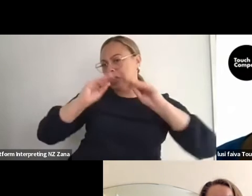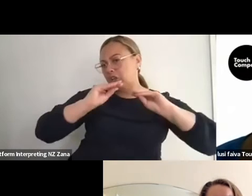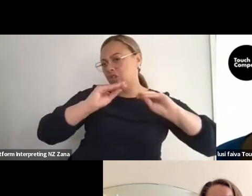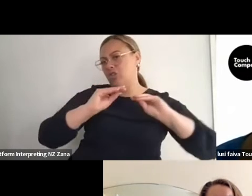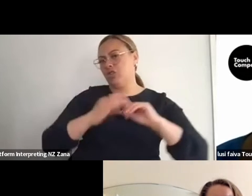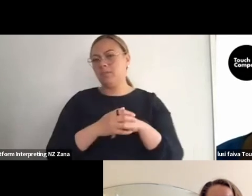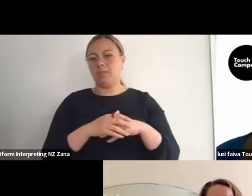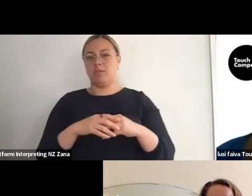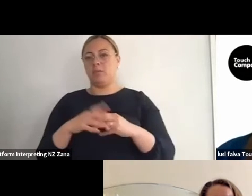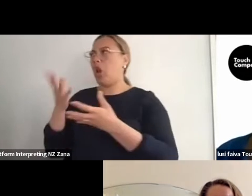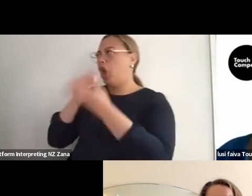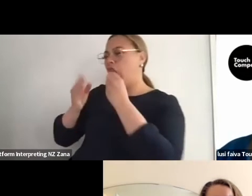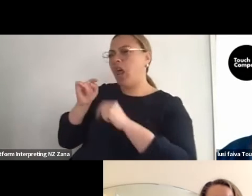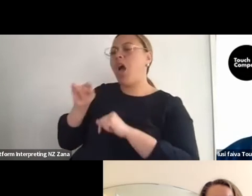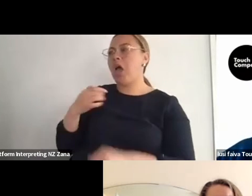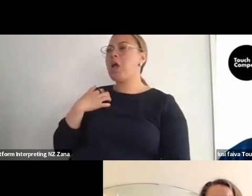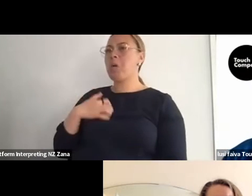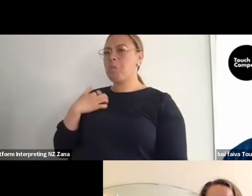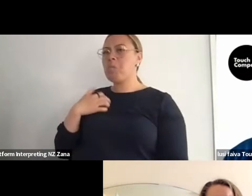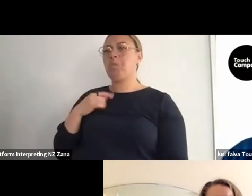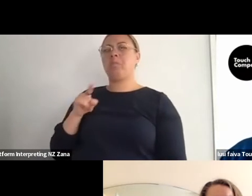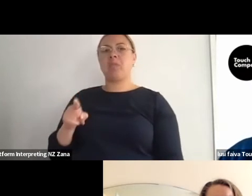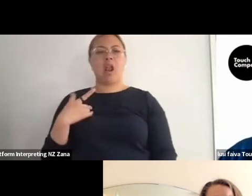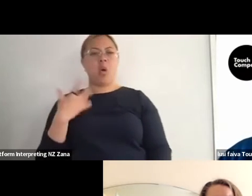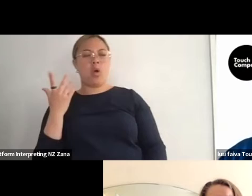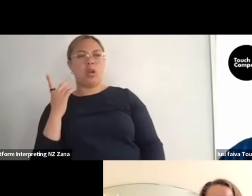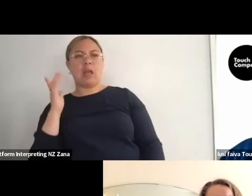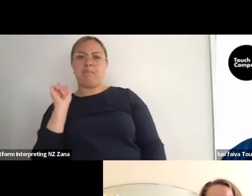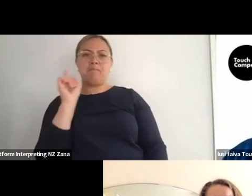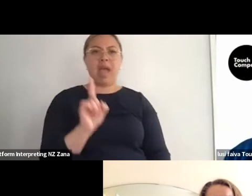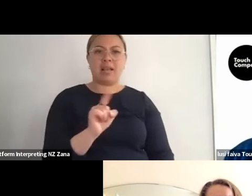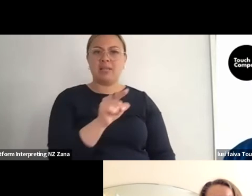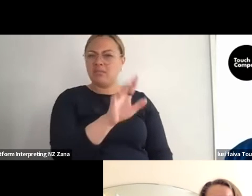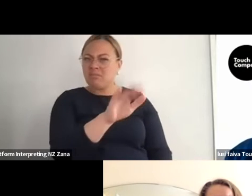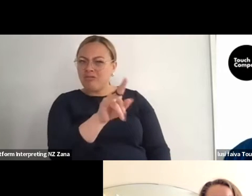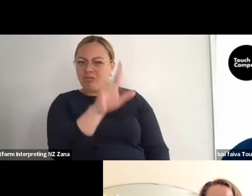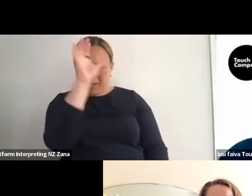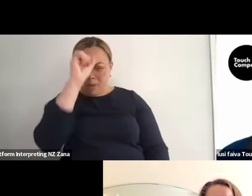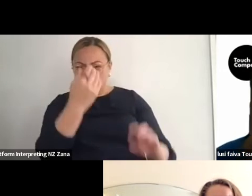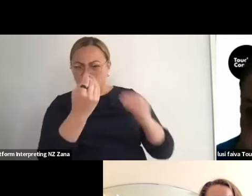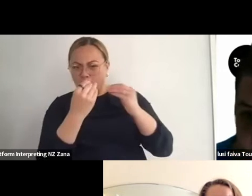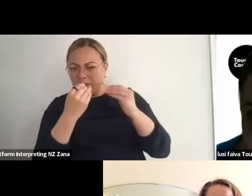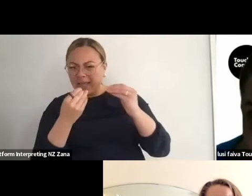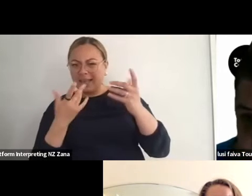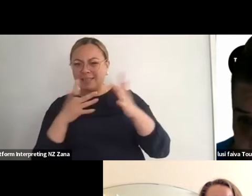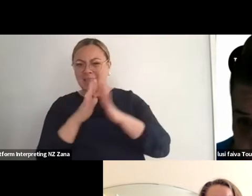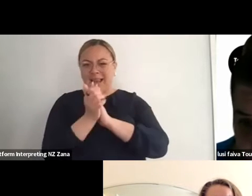back to him with things he'd sort of given me years before, and what I'd done with things